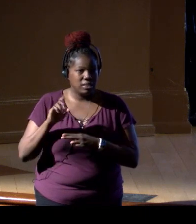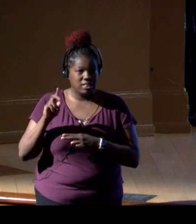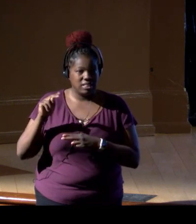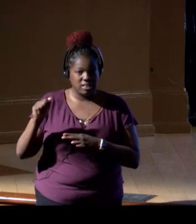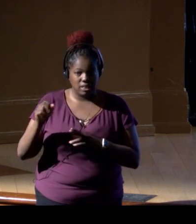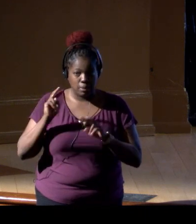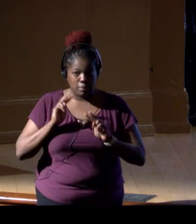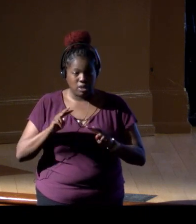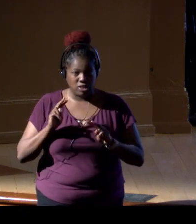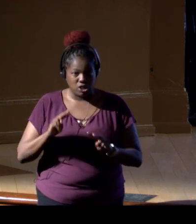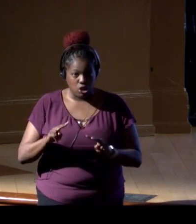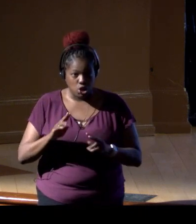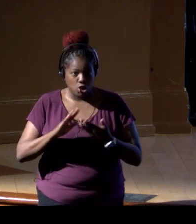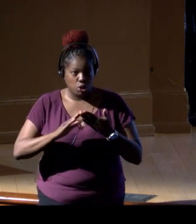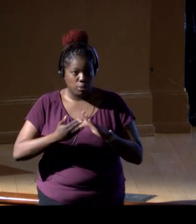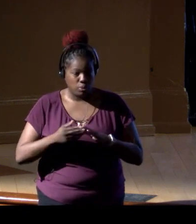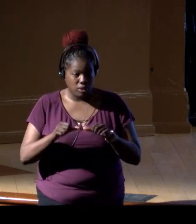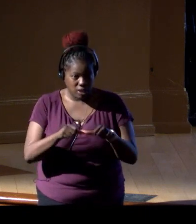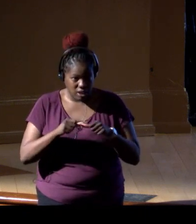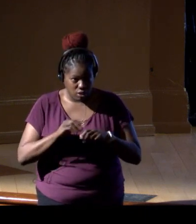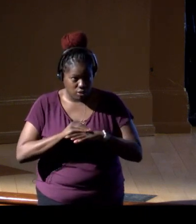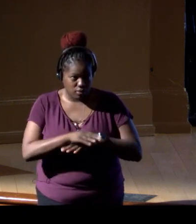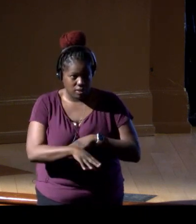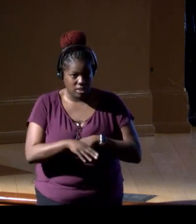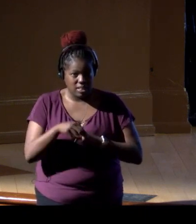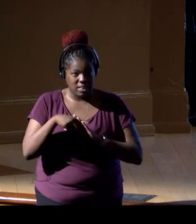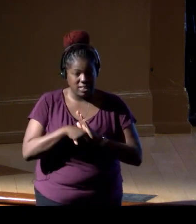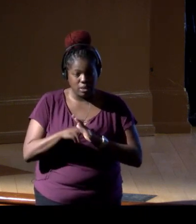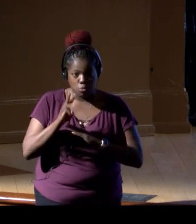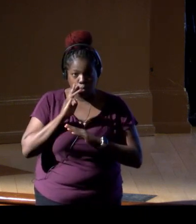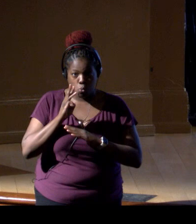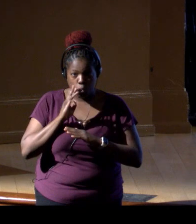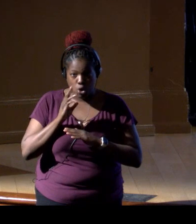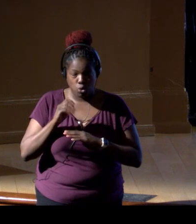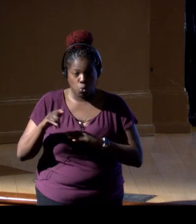marine communities in areas affected by the Deepwater Horizon oil spill